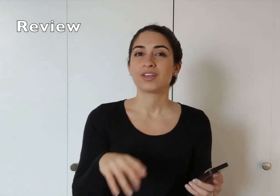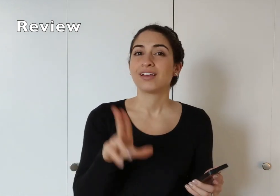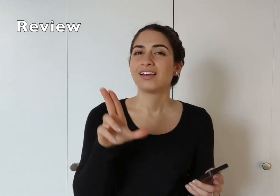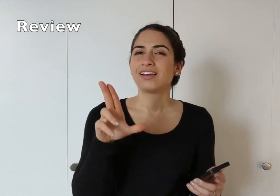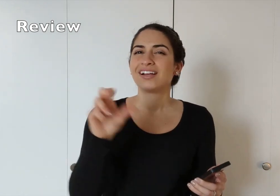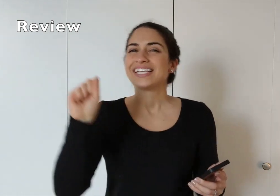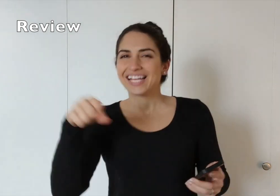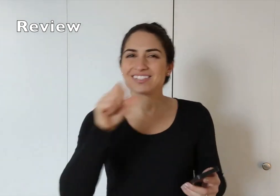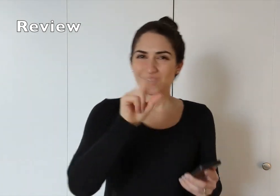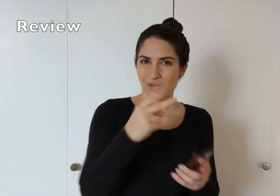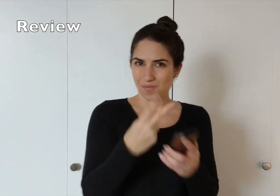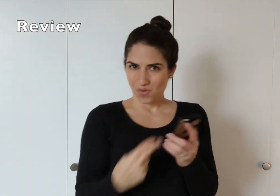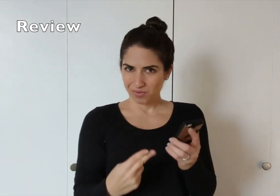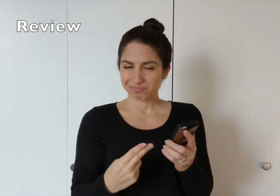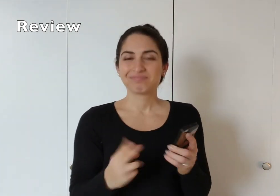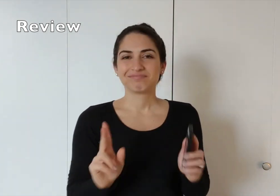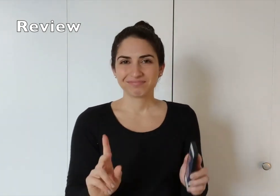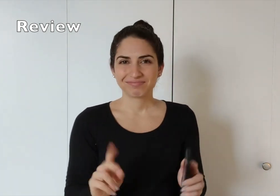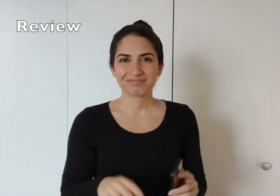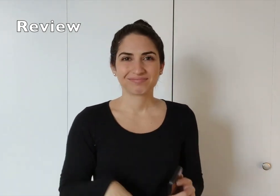Yes and no, both.